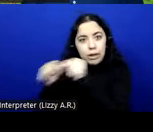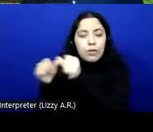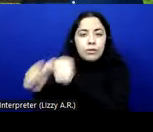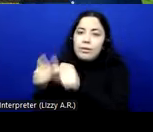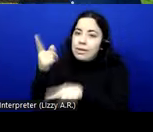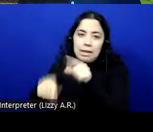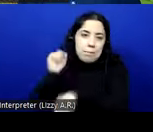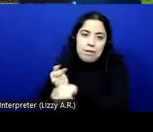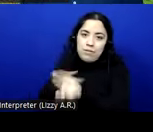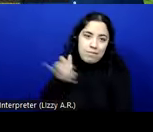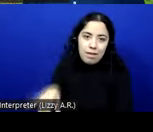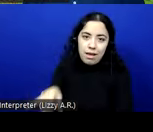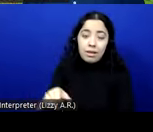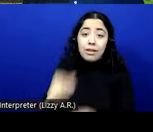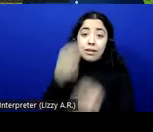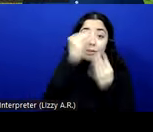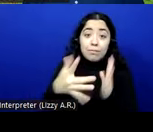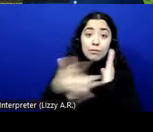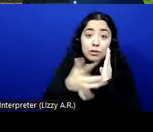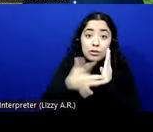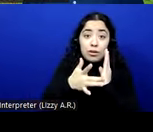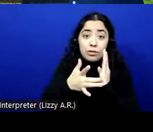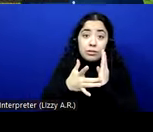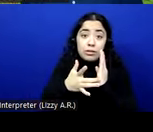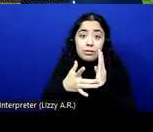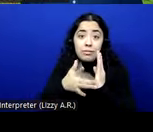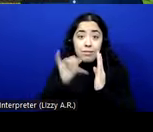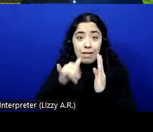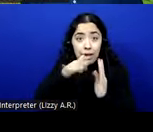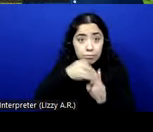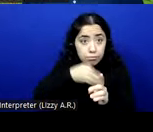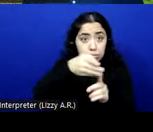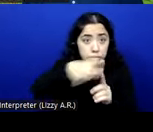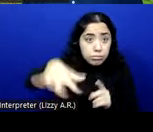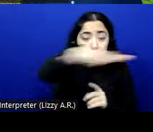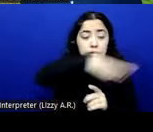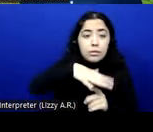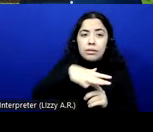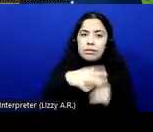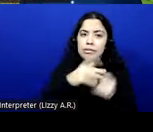so many things crossing borders in between the products. We have a smart phone today which can